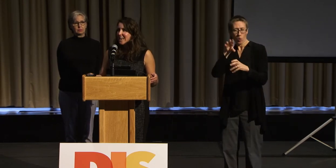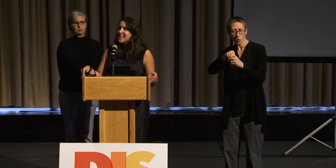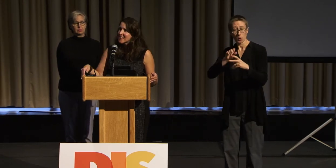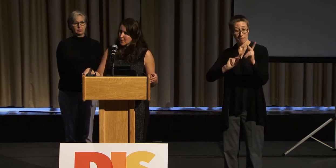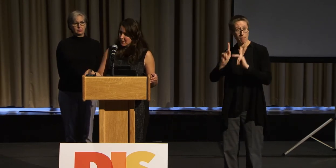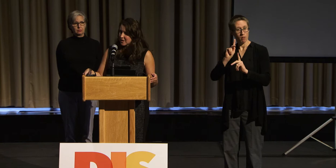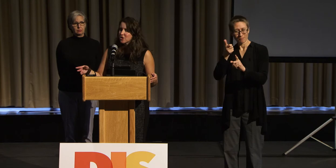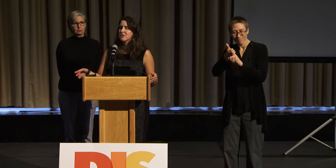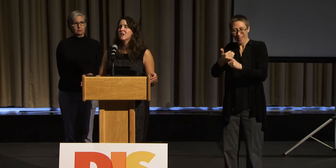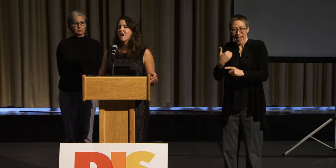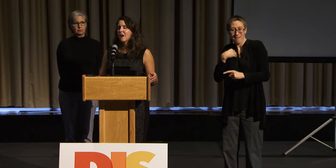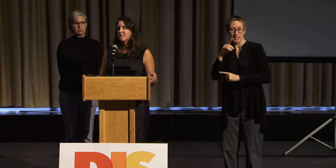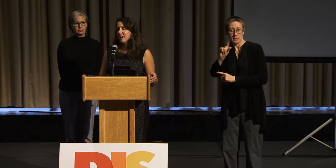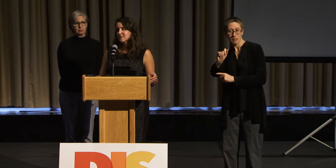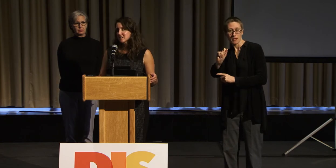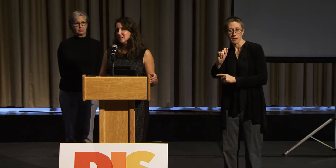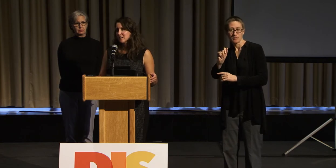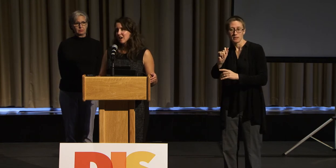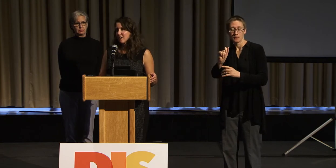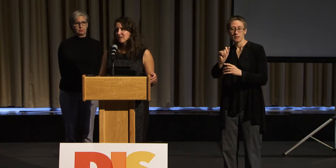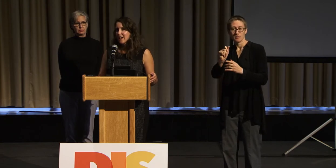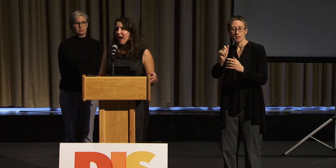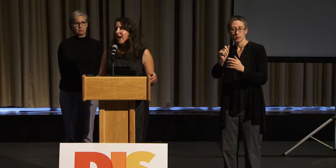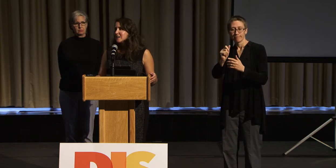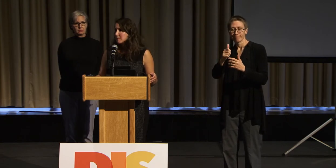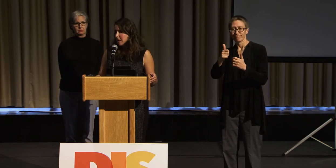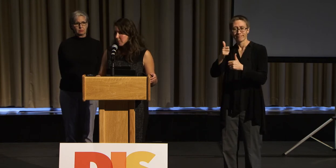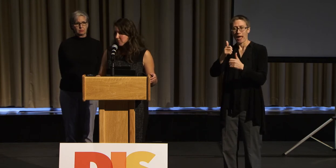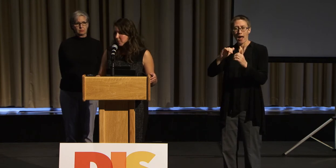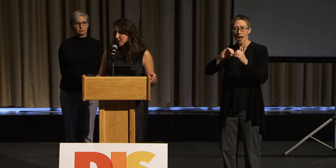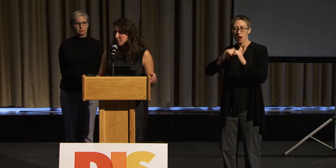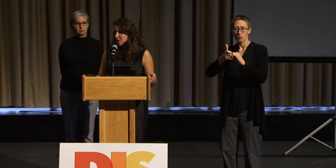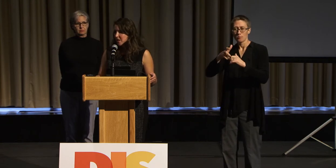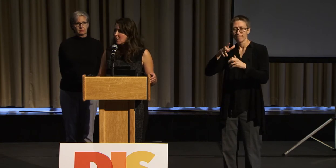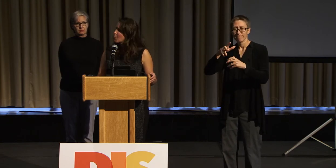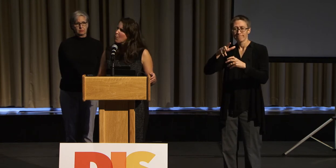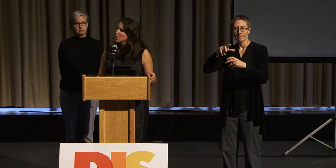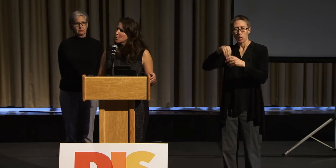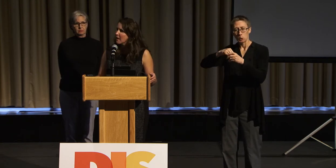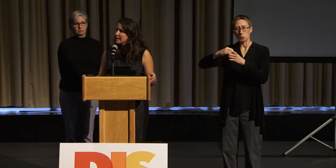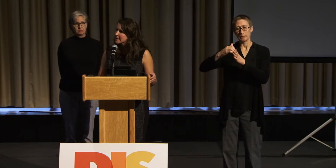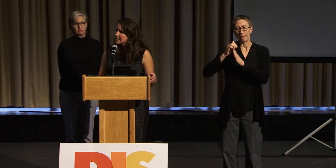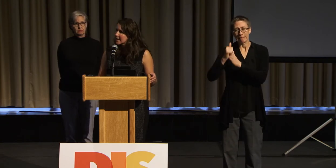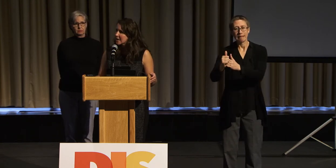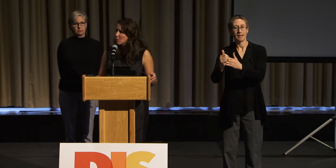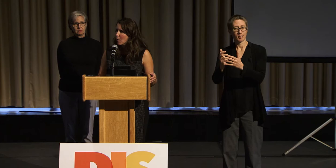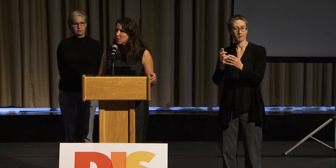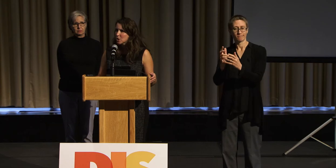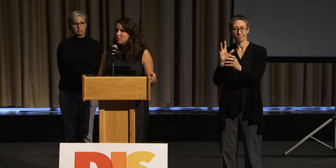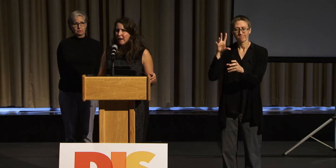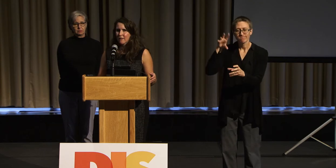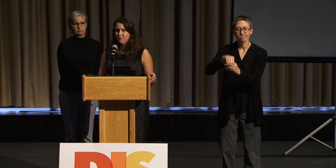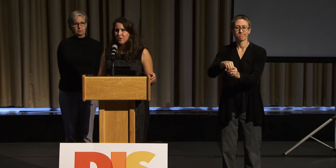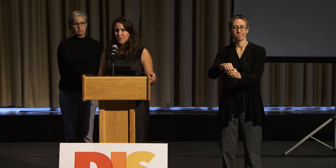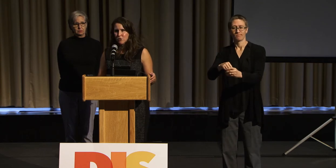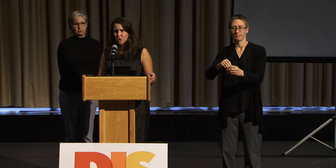in the provision of access to the arts-- asking people from the community, what would you like to see? What would you like for the future